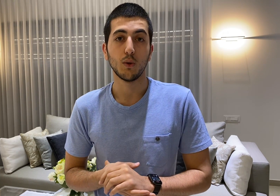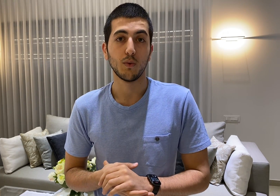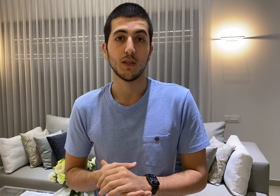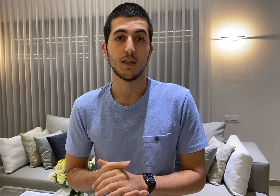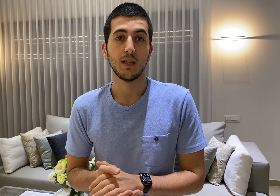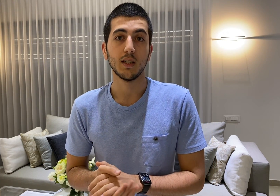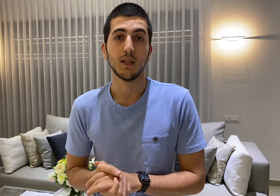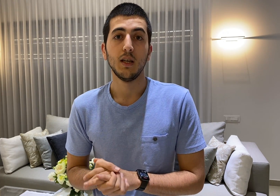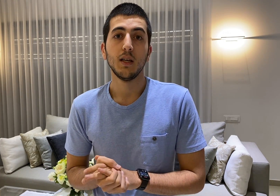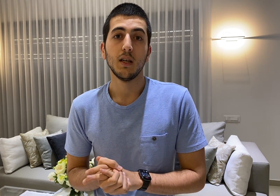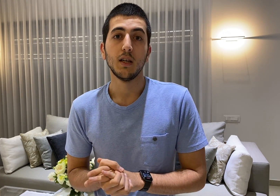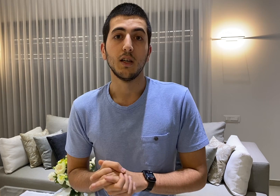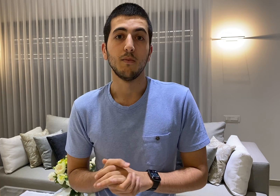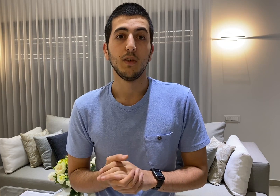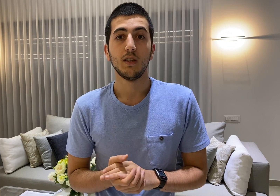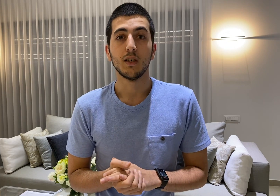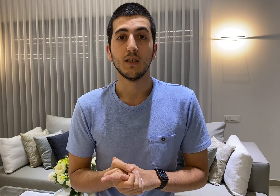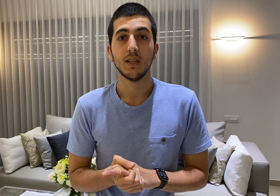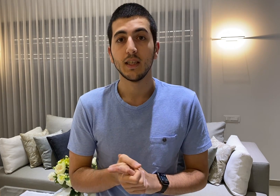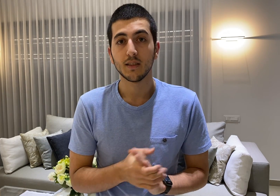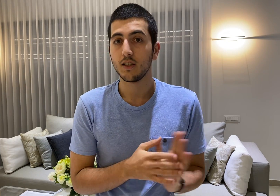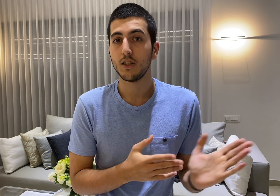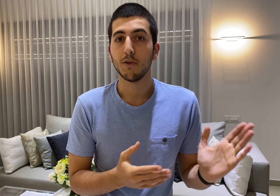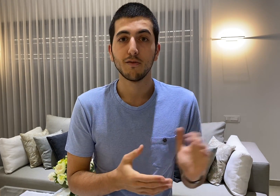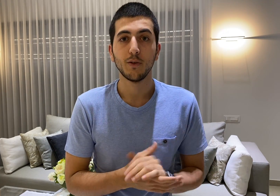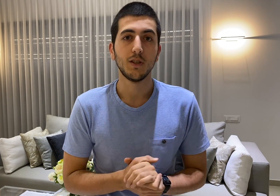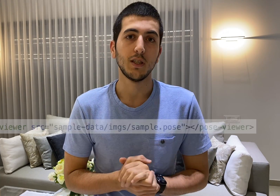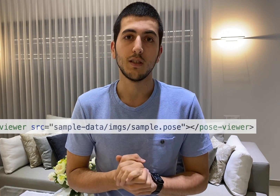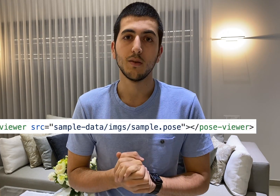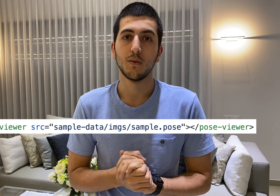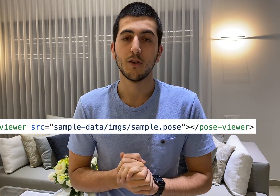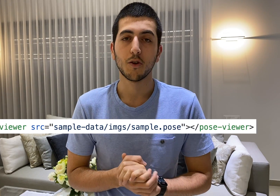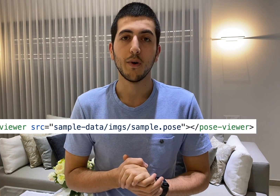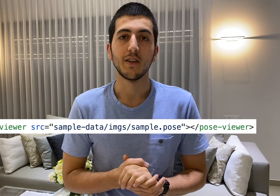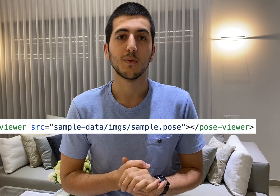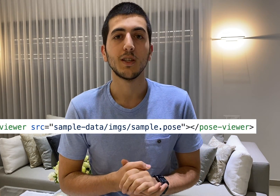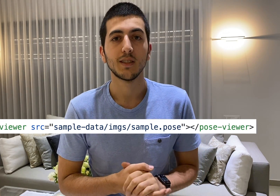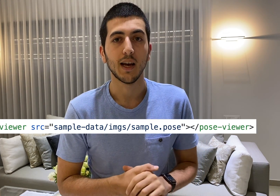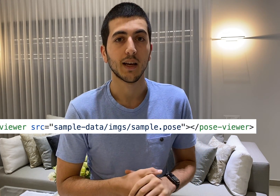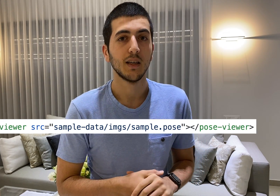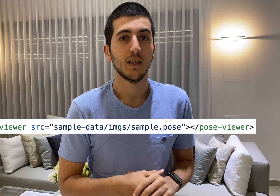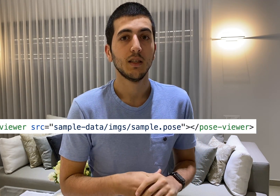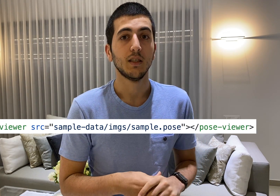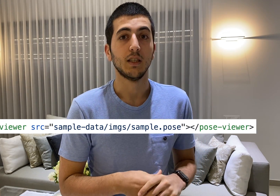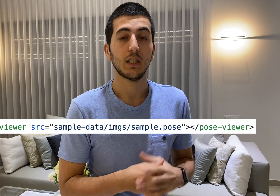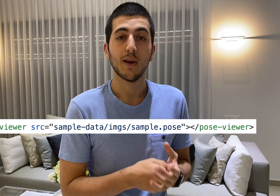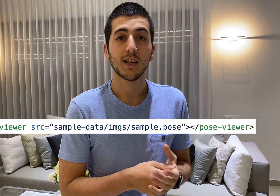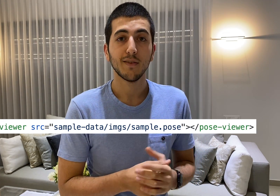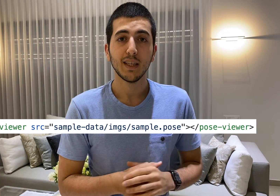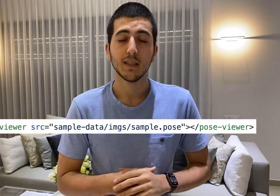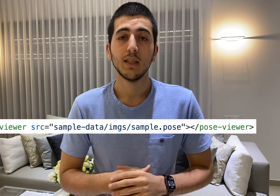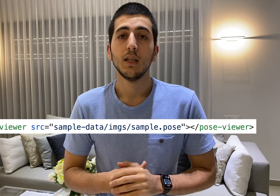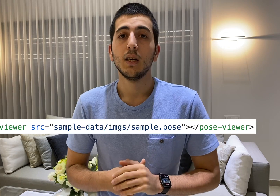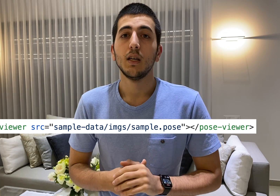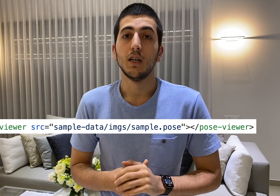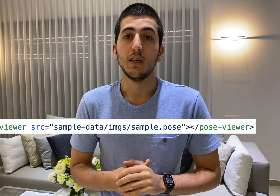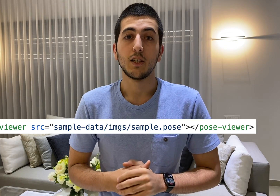this data in a nice HTML viewer that only requires one tag to activate it can